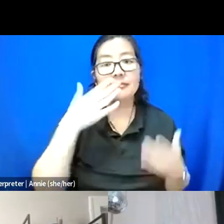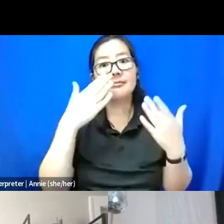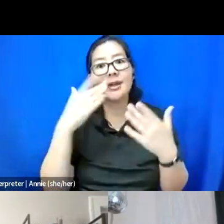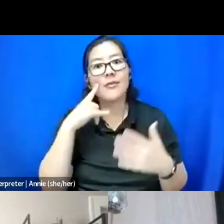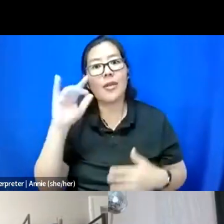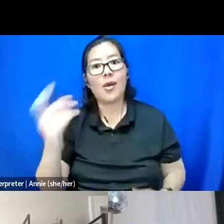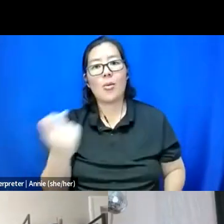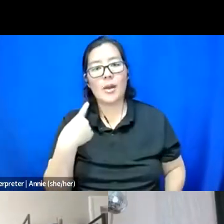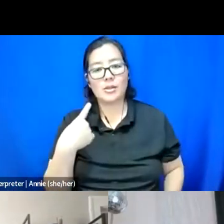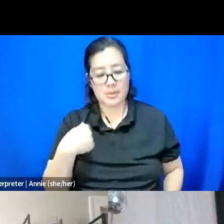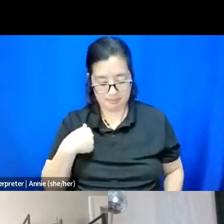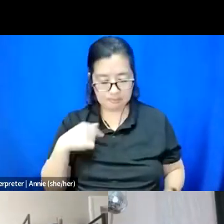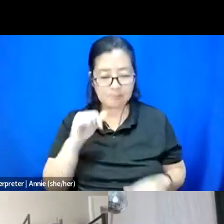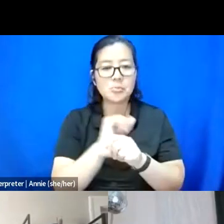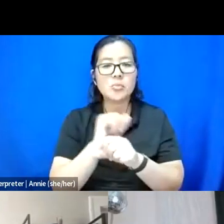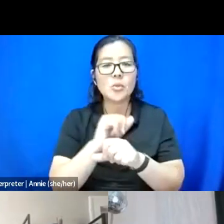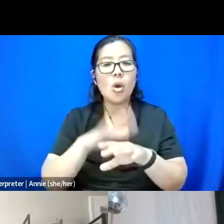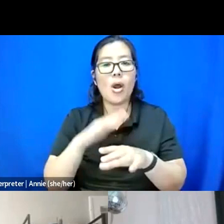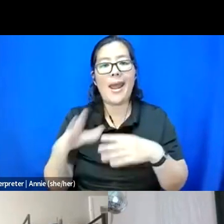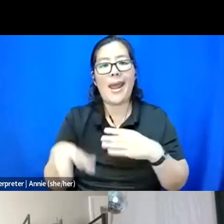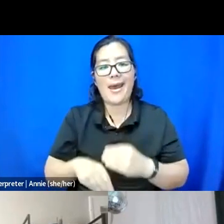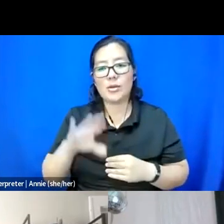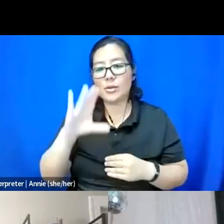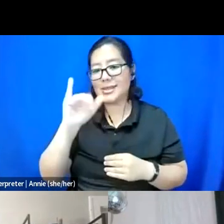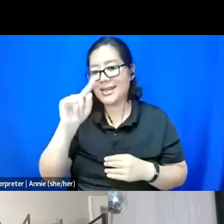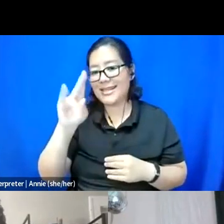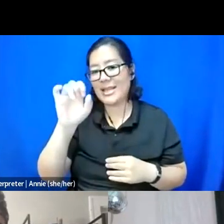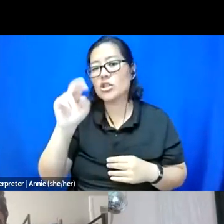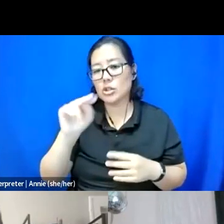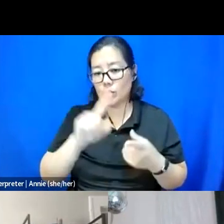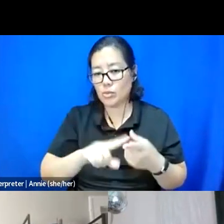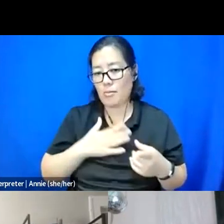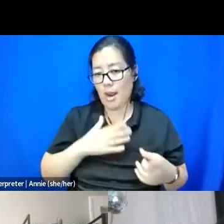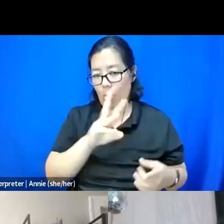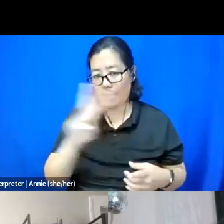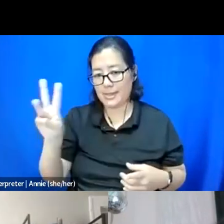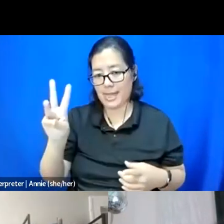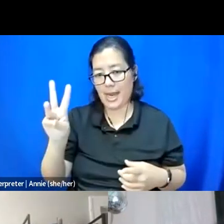I am working on adding those citations to my website that have been so graciously modeled how